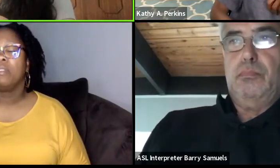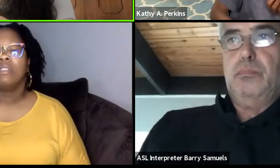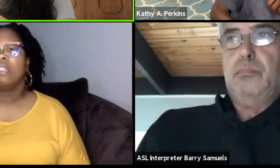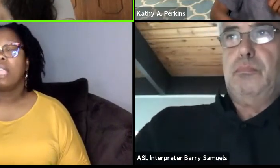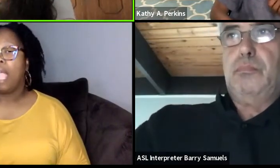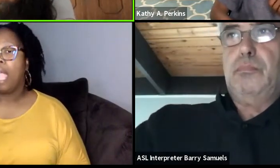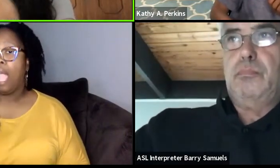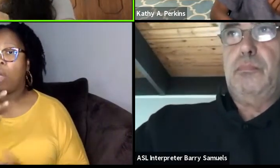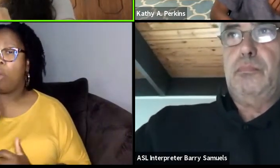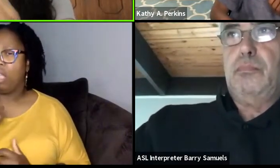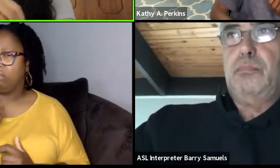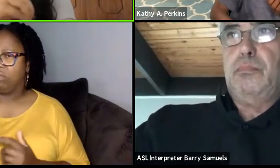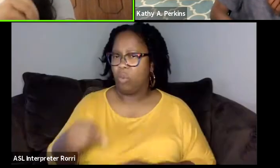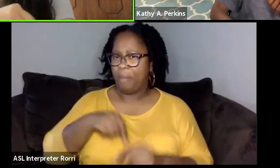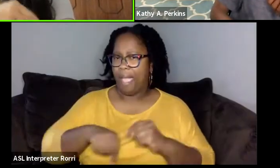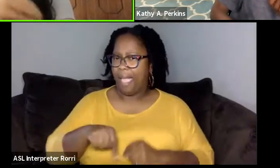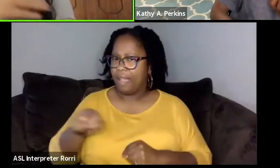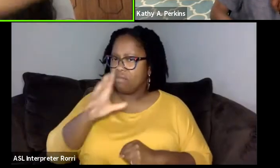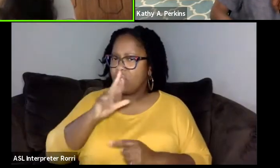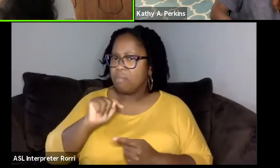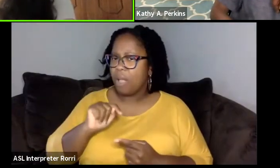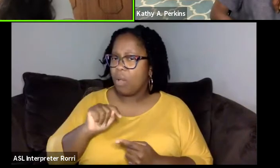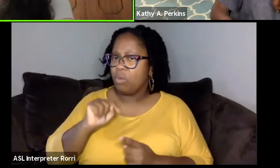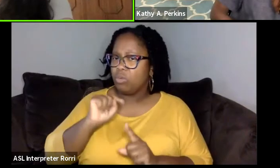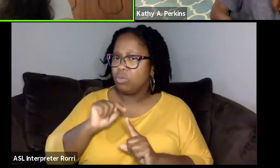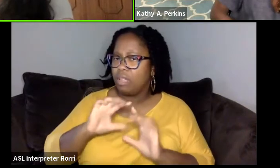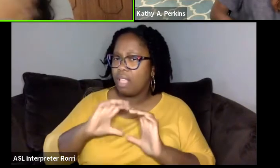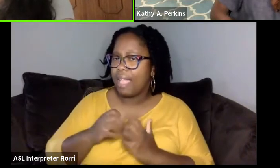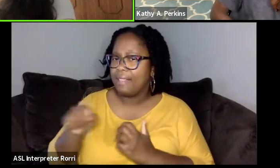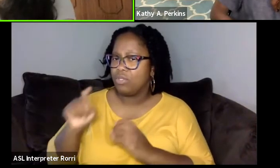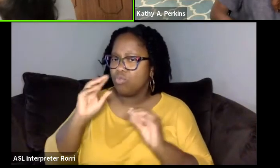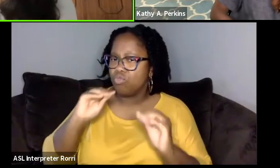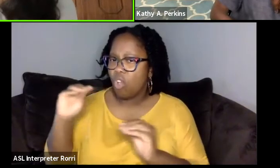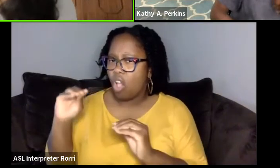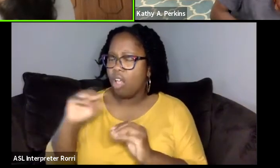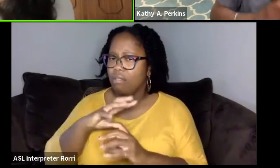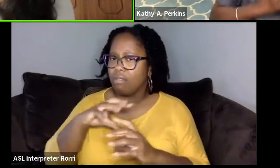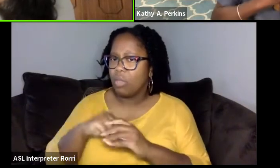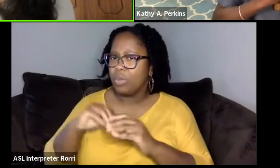that you mentioned about the classes that you taught that had diversity and the global majority,